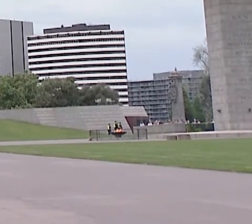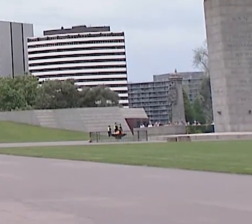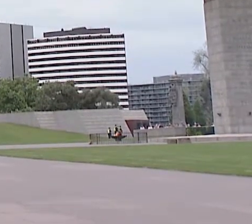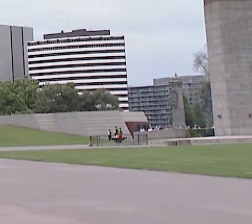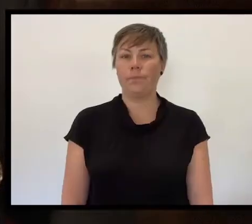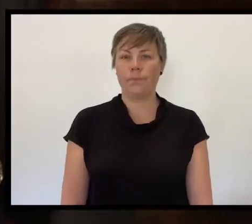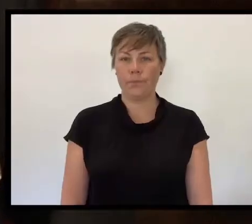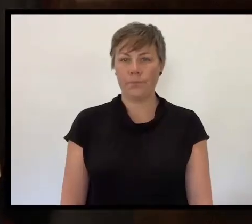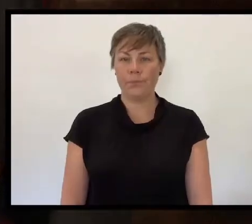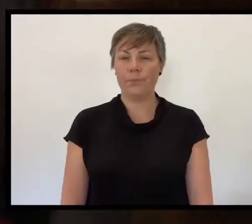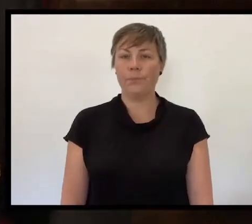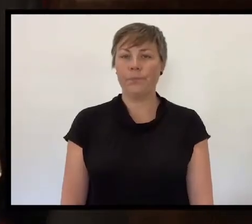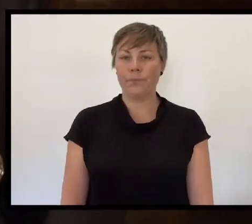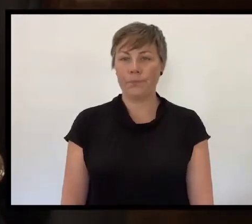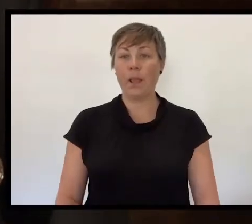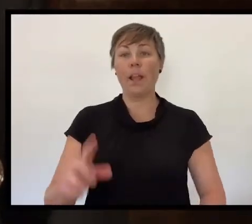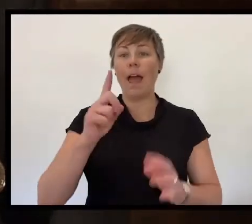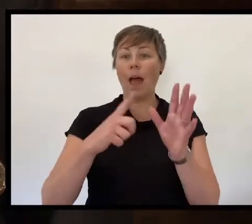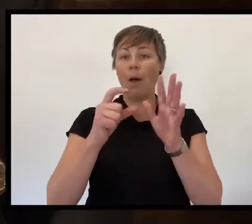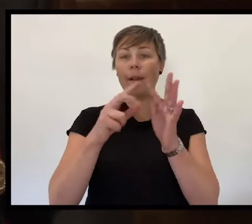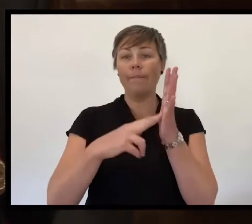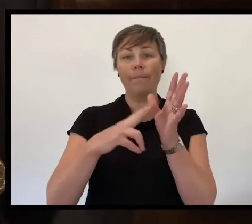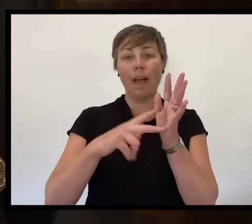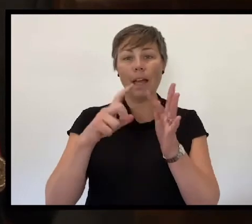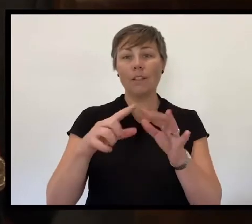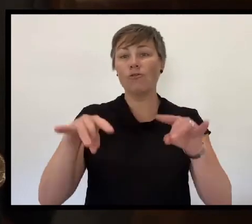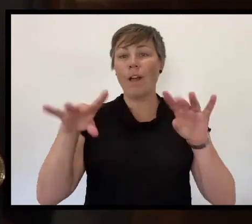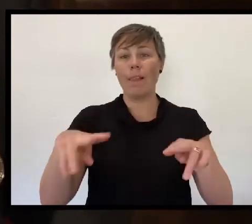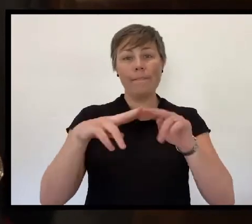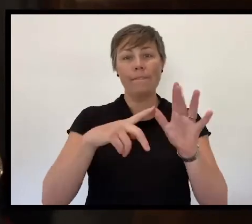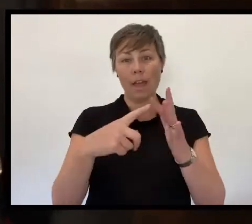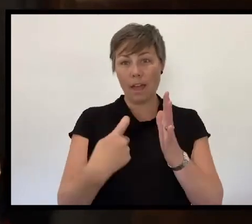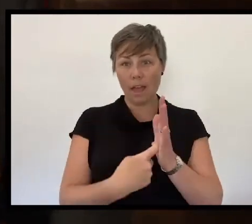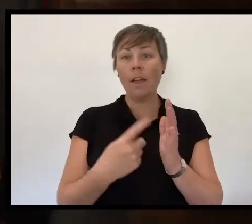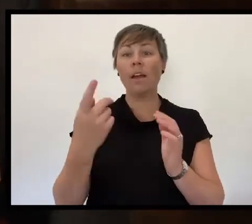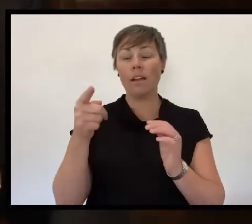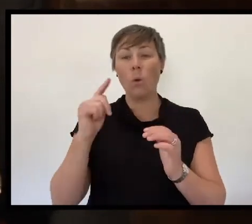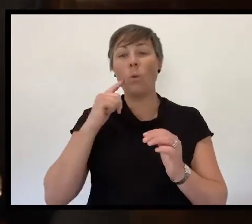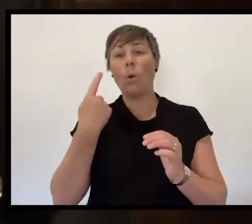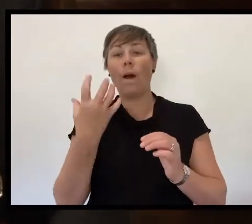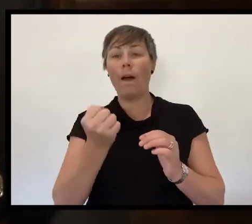Advance Australia Fair will now be played by the by the Royal Australian Navy Brass Quintet